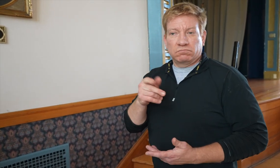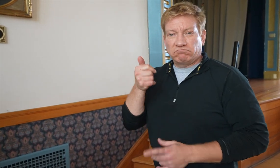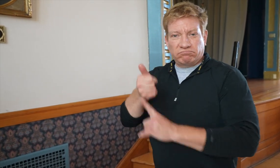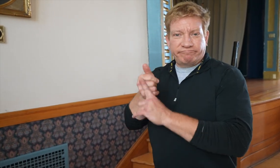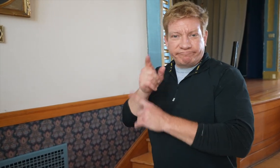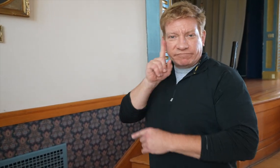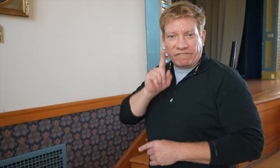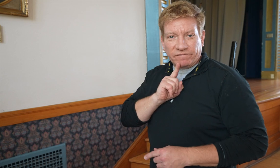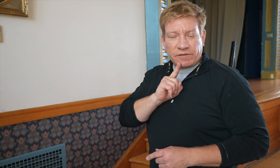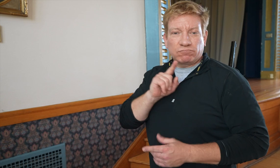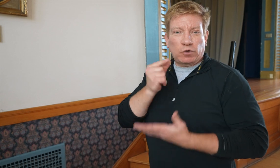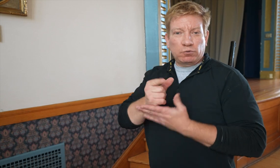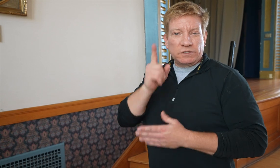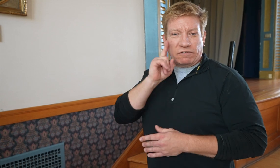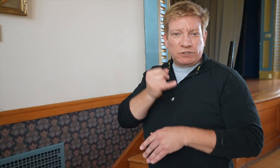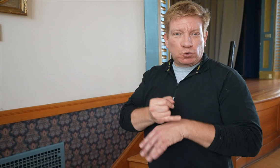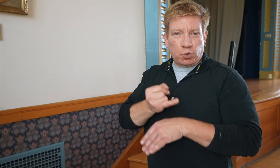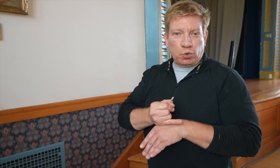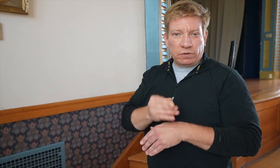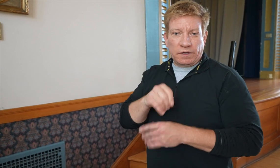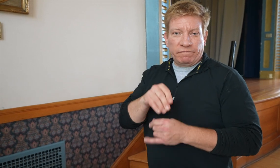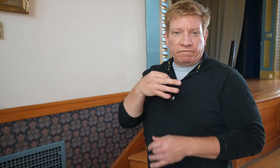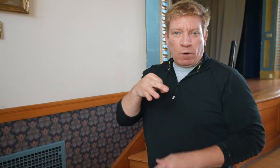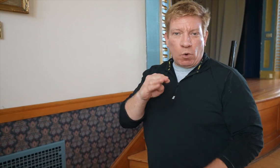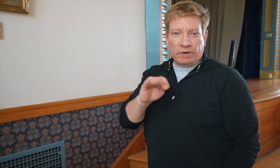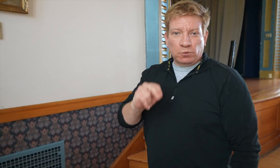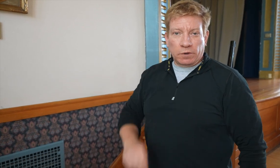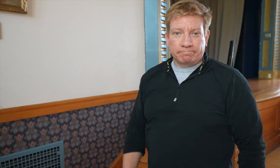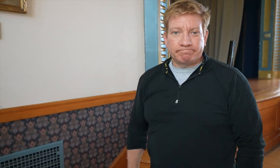He was Deaf and he graduated from a Deaf school in Faribault, Minnesota.